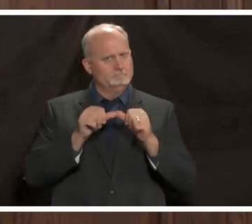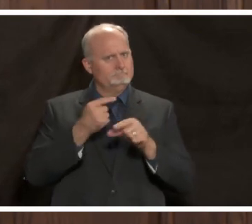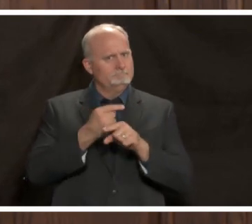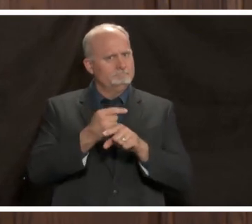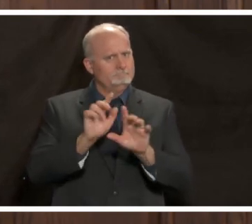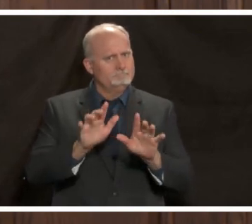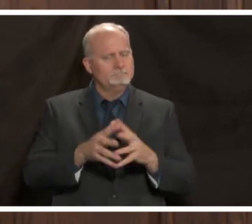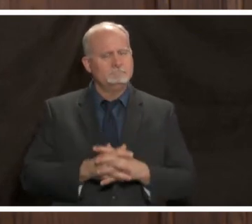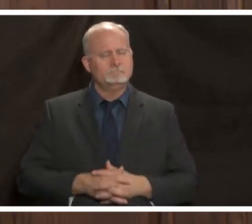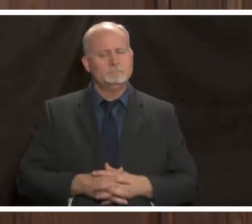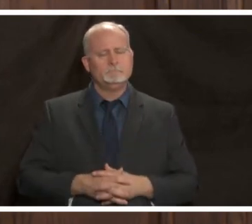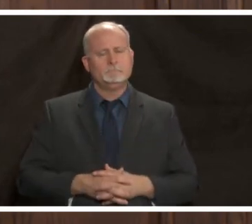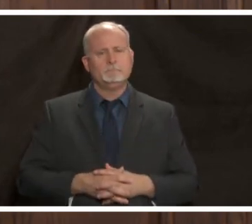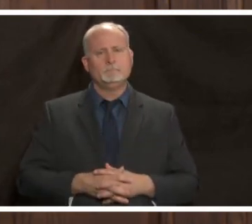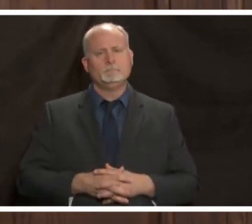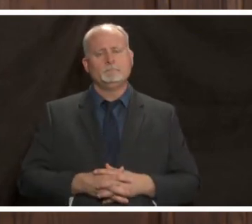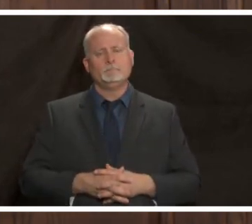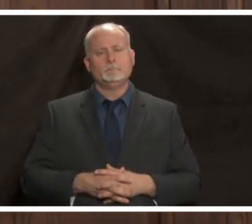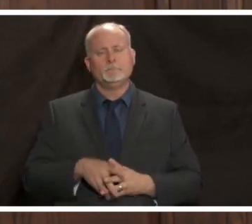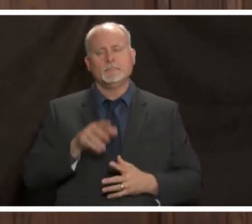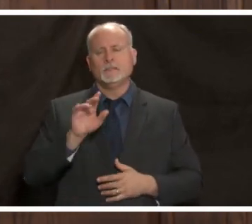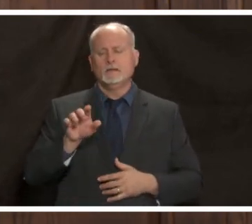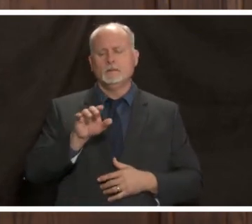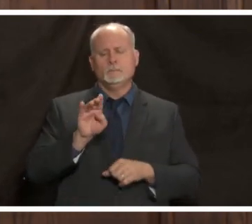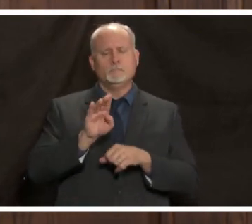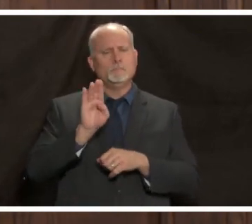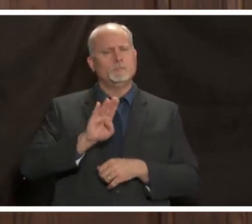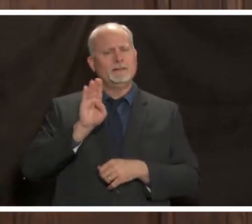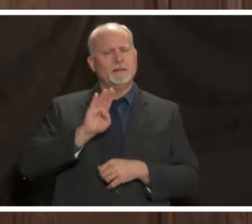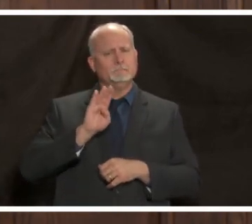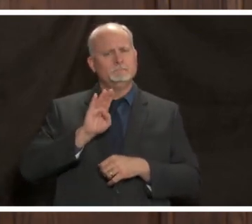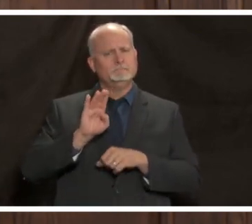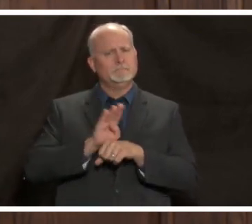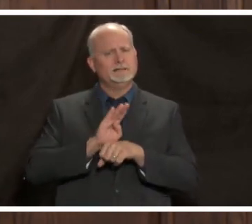a question from the birmingham business journal will the health department's enforcement of